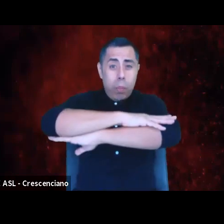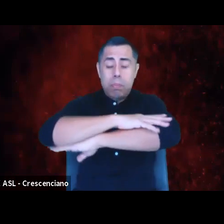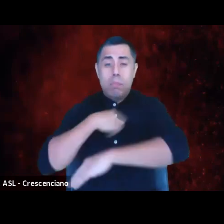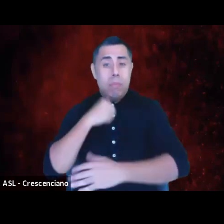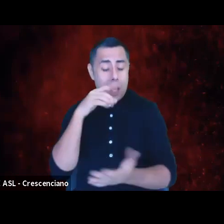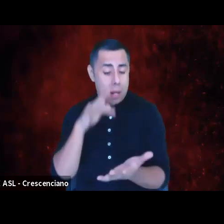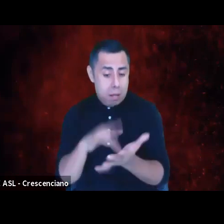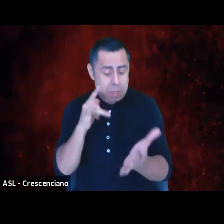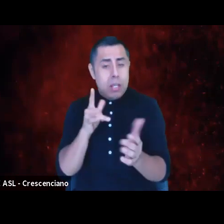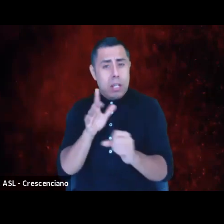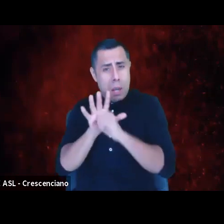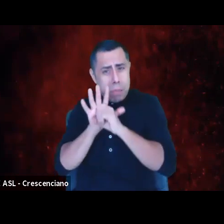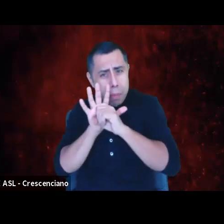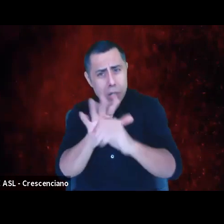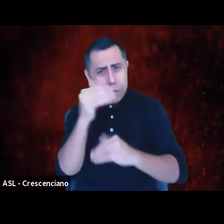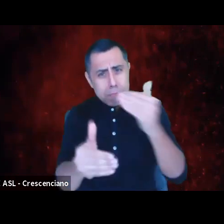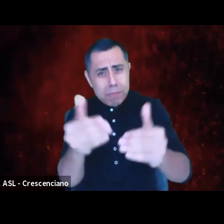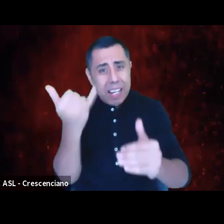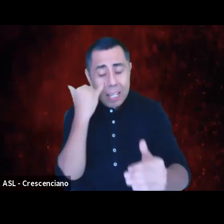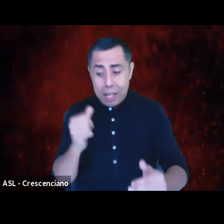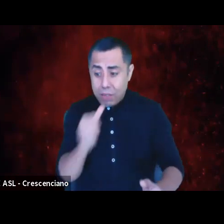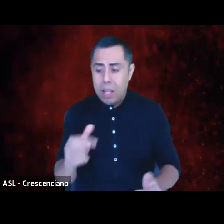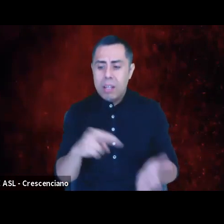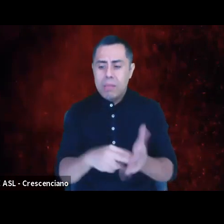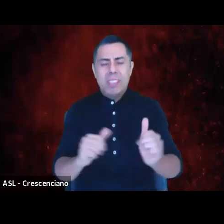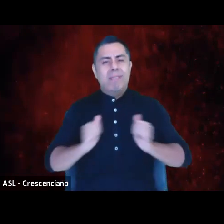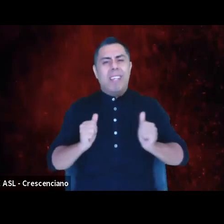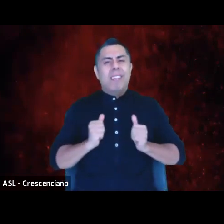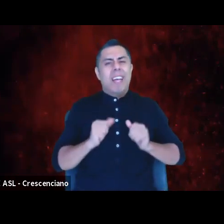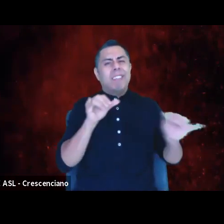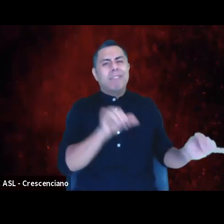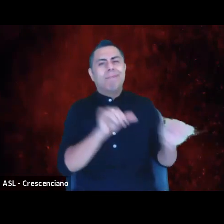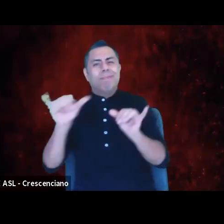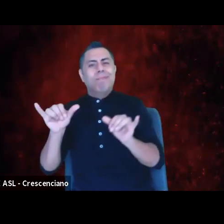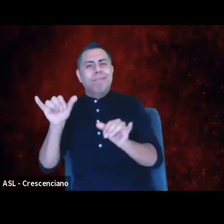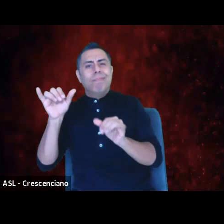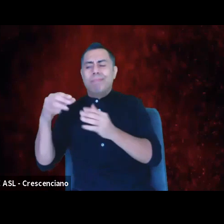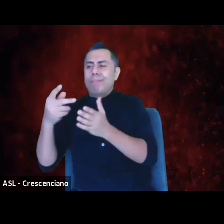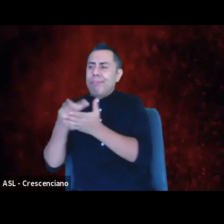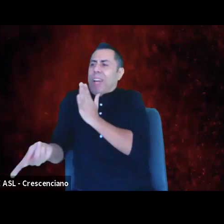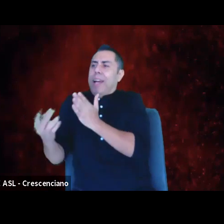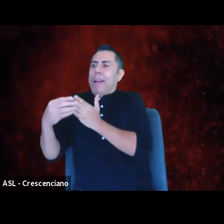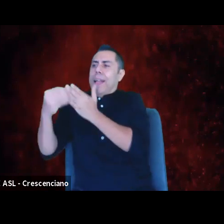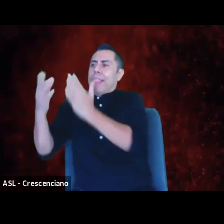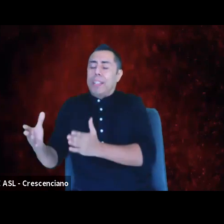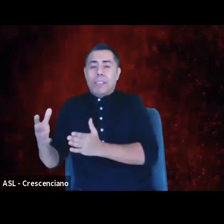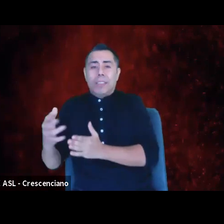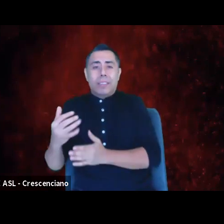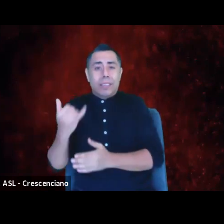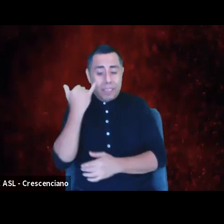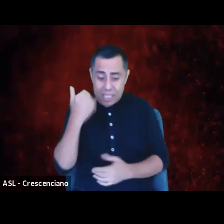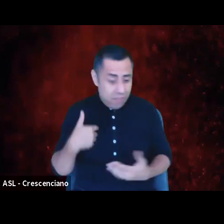then I am just as complicit as the failed leadership that's led to this moment, I've let white supremacy win.